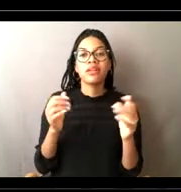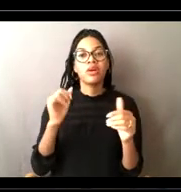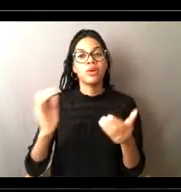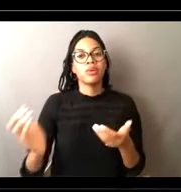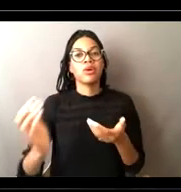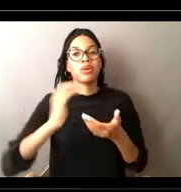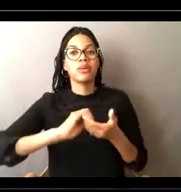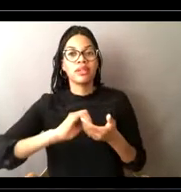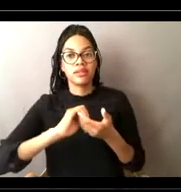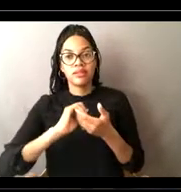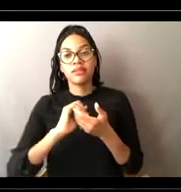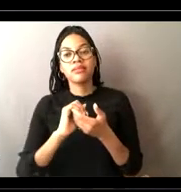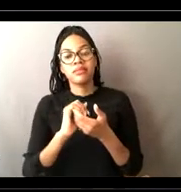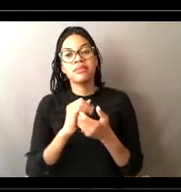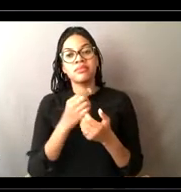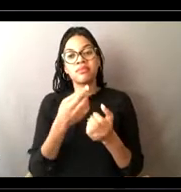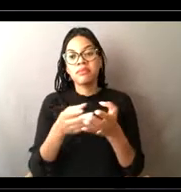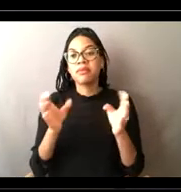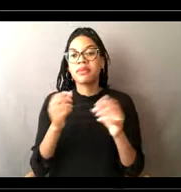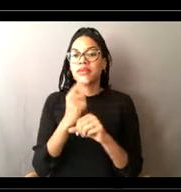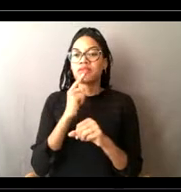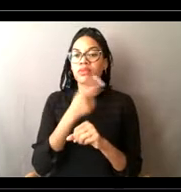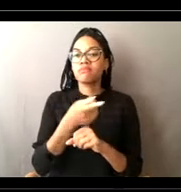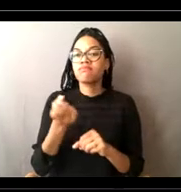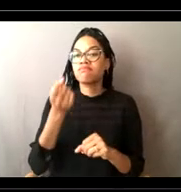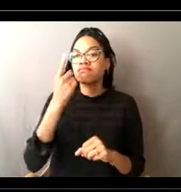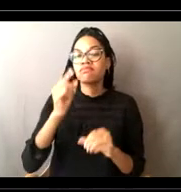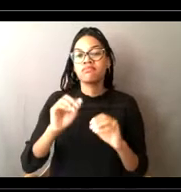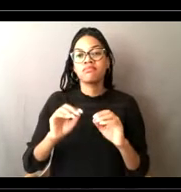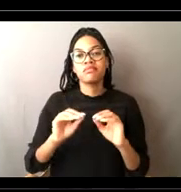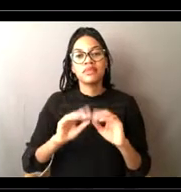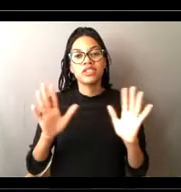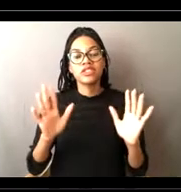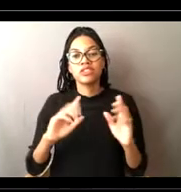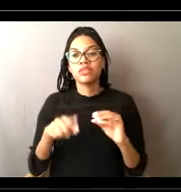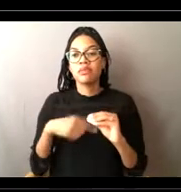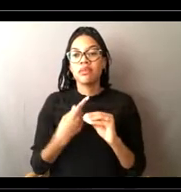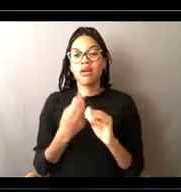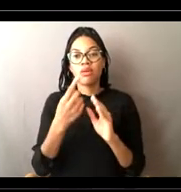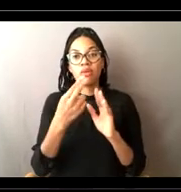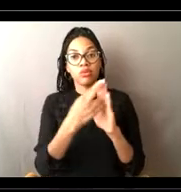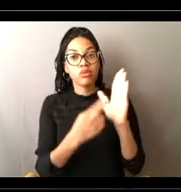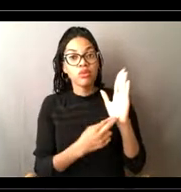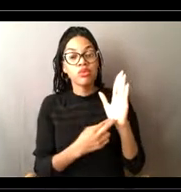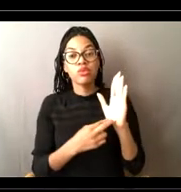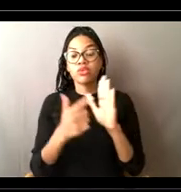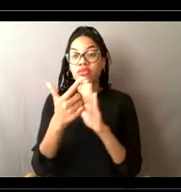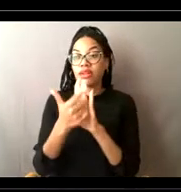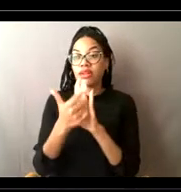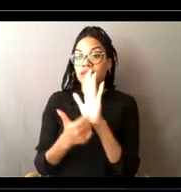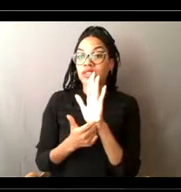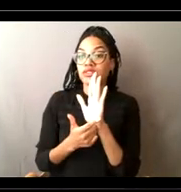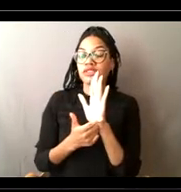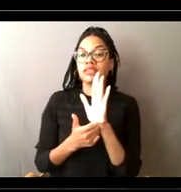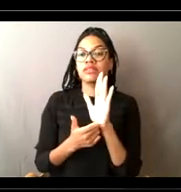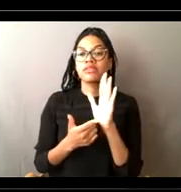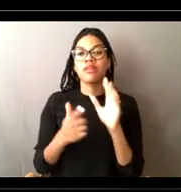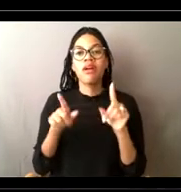that they have an understanding of not only what the rules and regulations are, but also how to follow them.